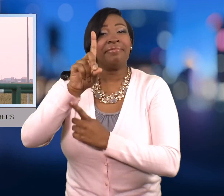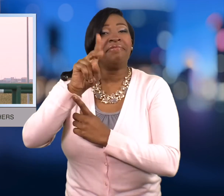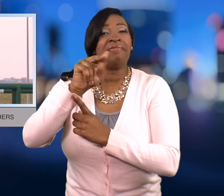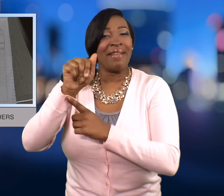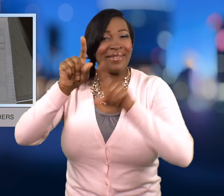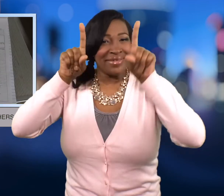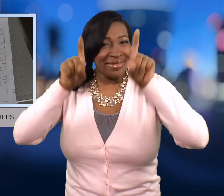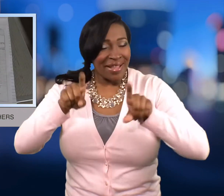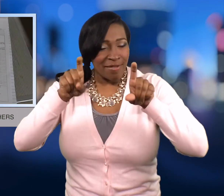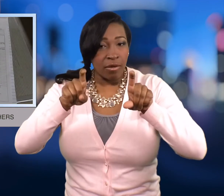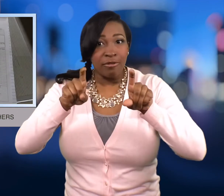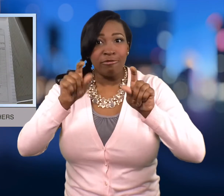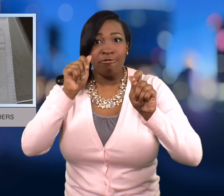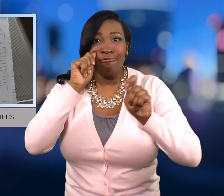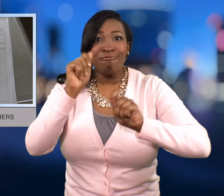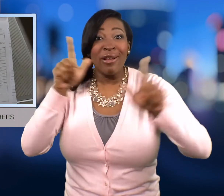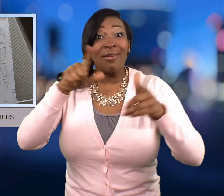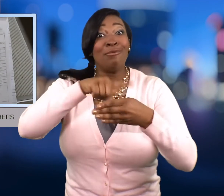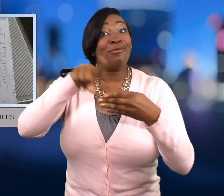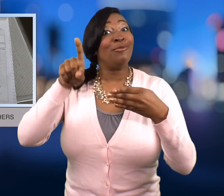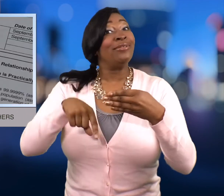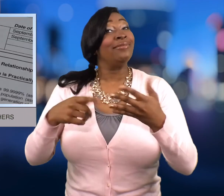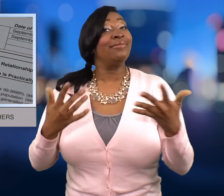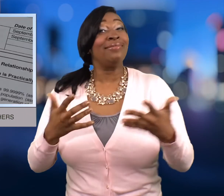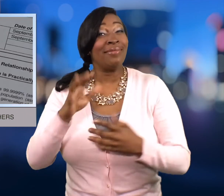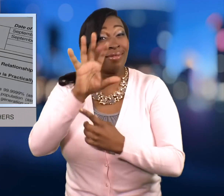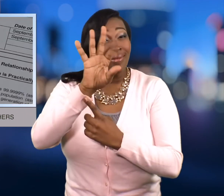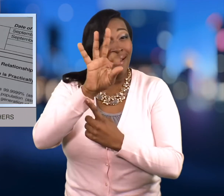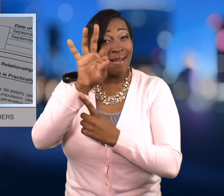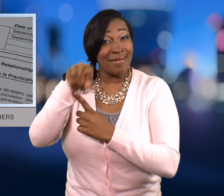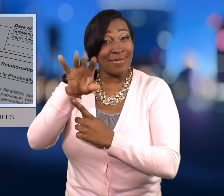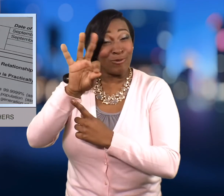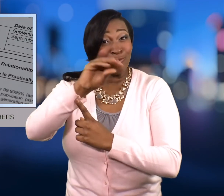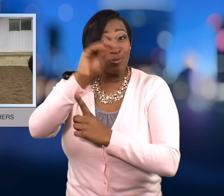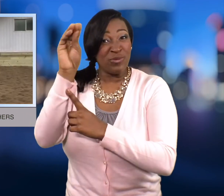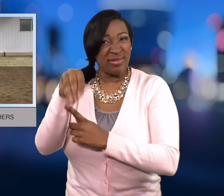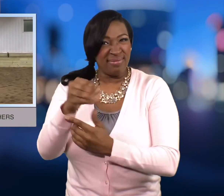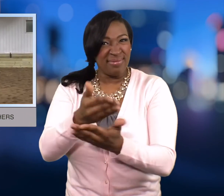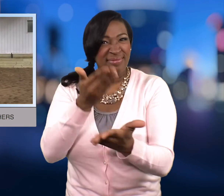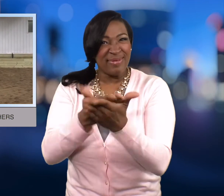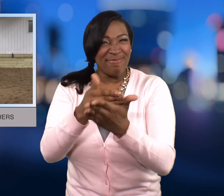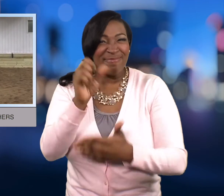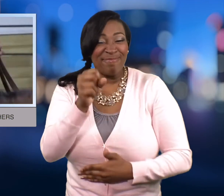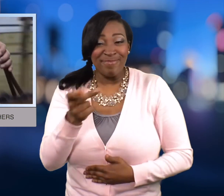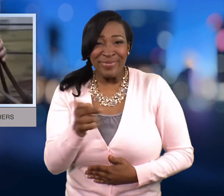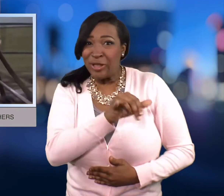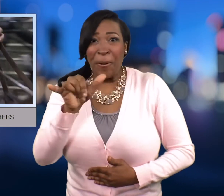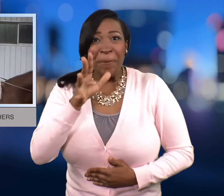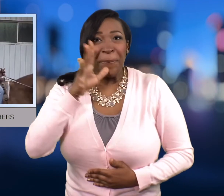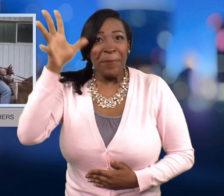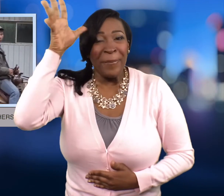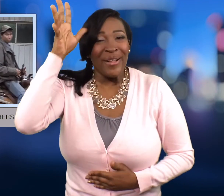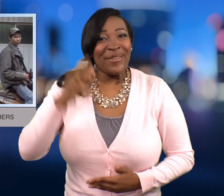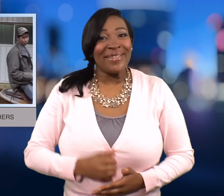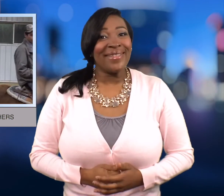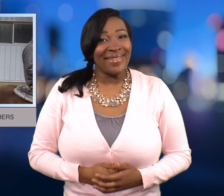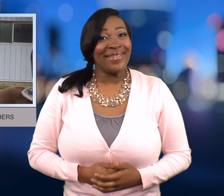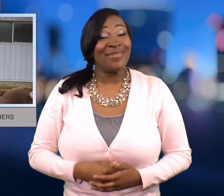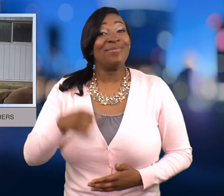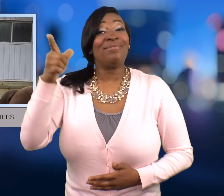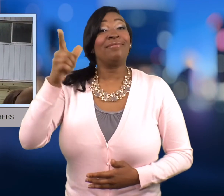And surprise! They share both parents with 99.9% certainty.